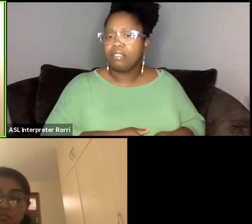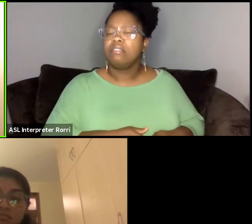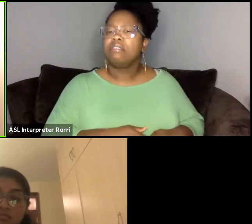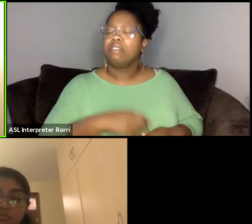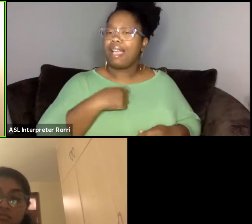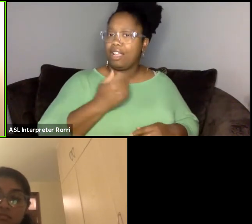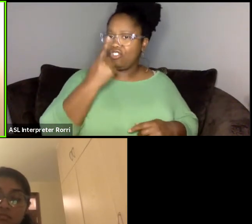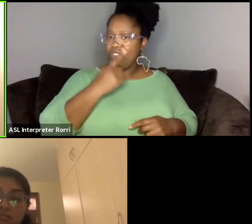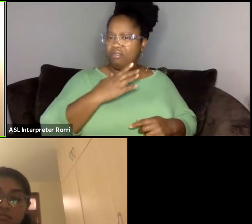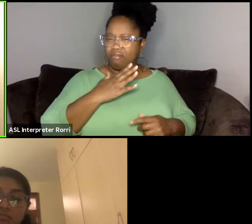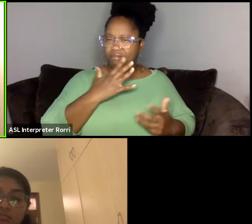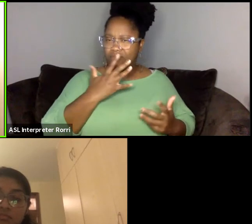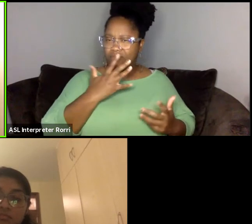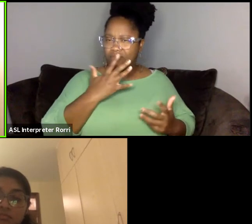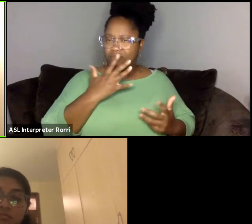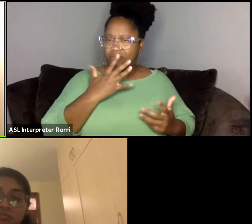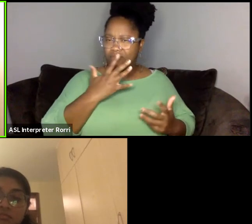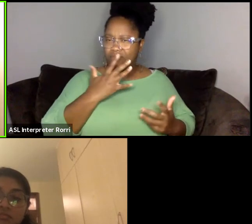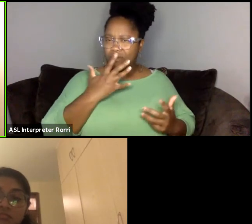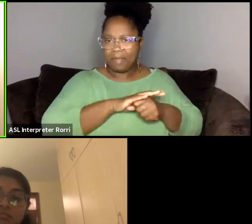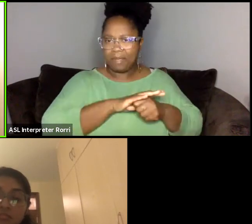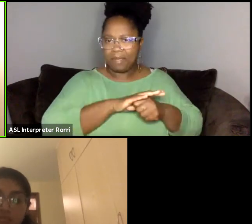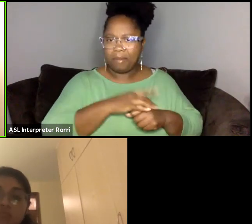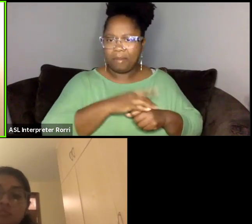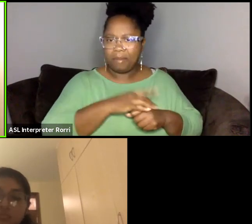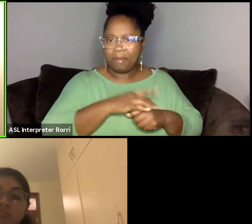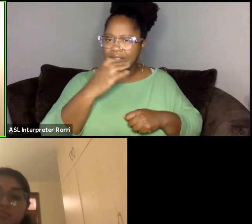because of the choice that I made.